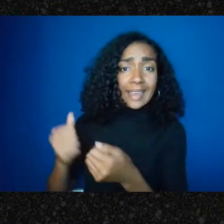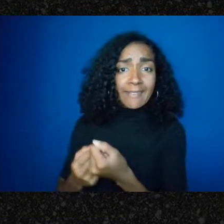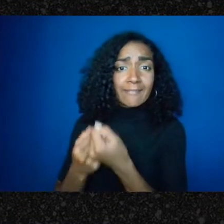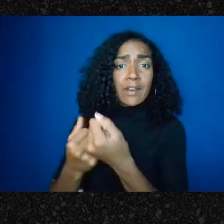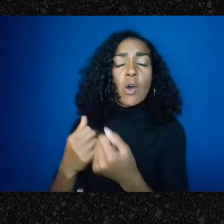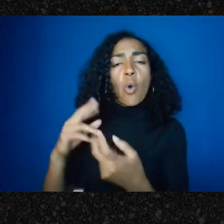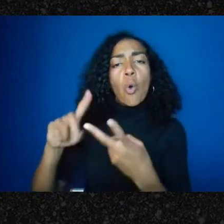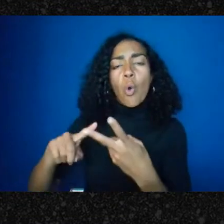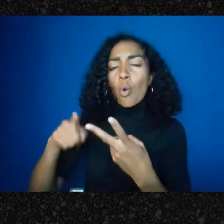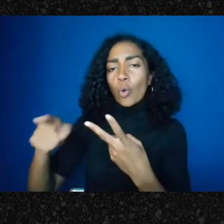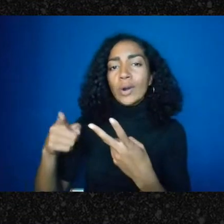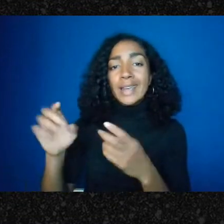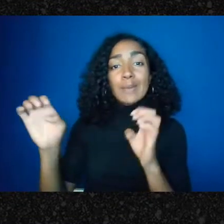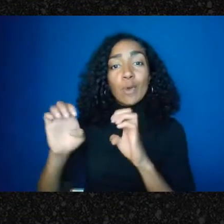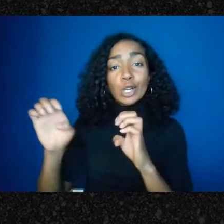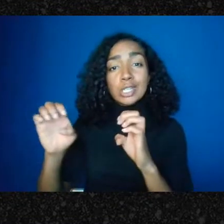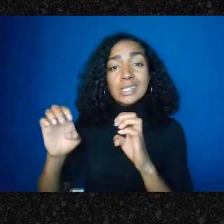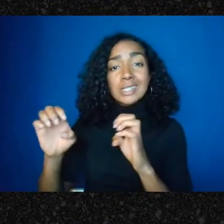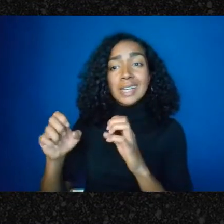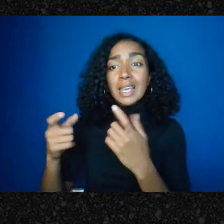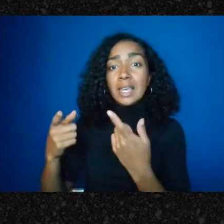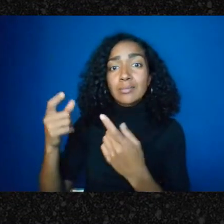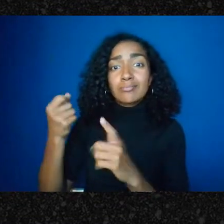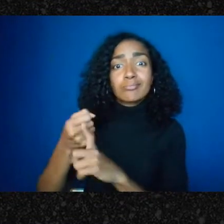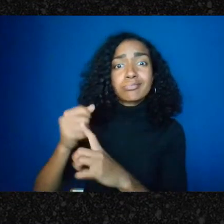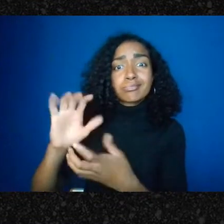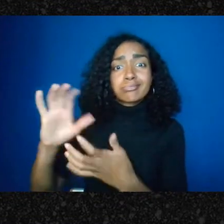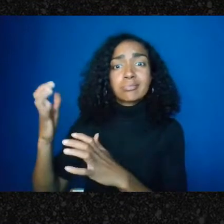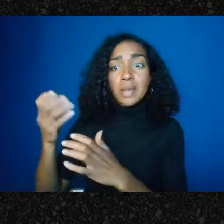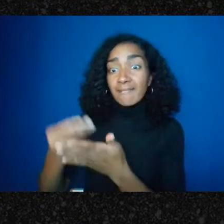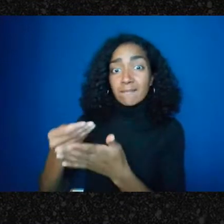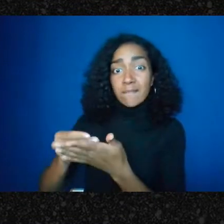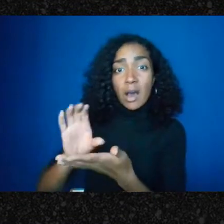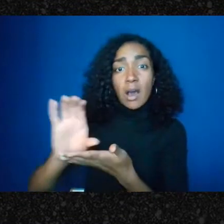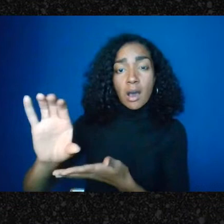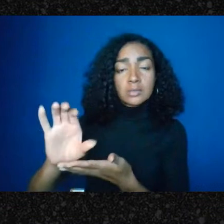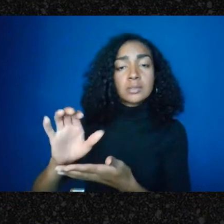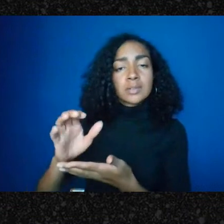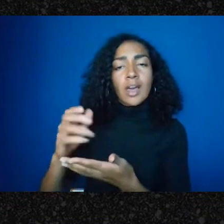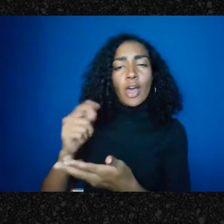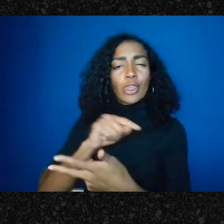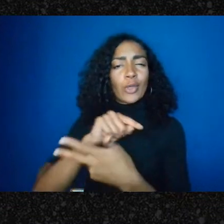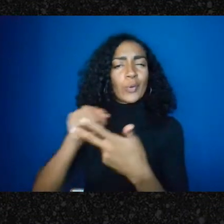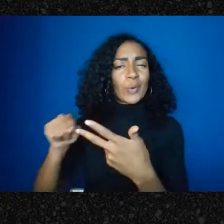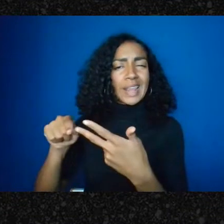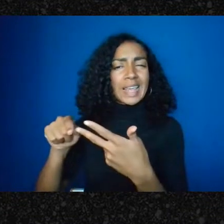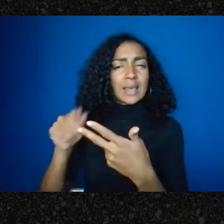And those require - there's a three-part tests, I don't think for interest of time I’m going to